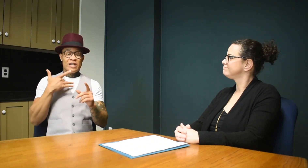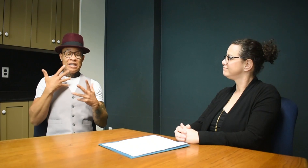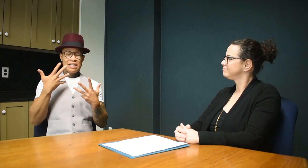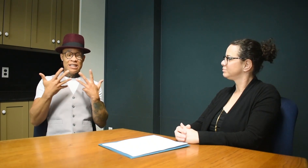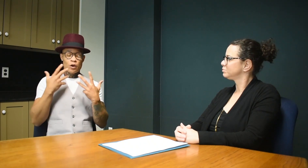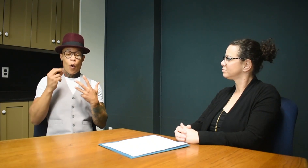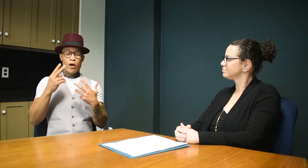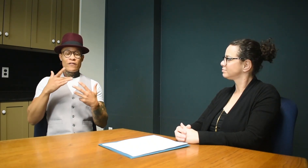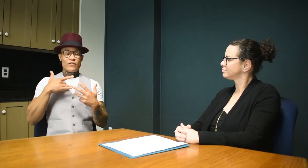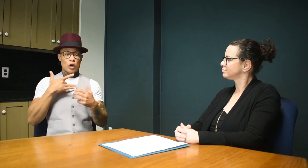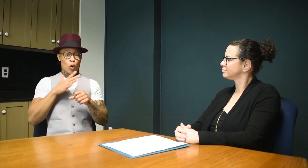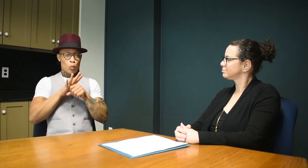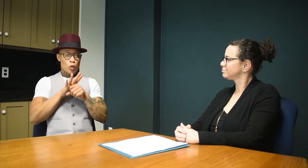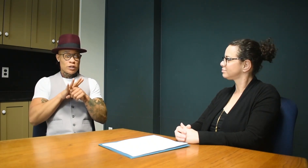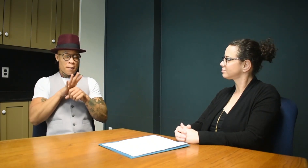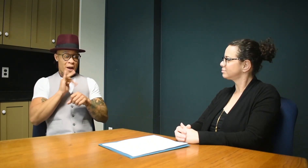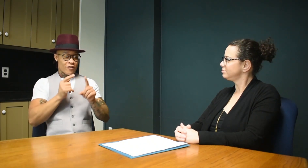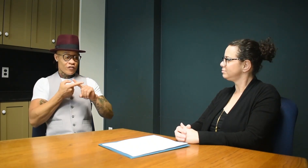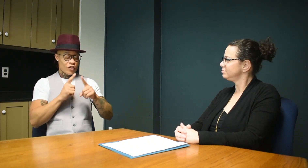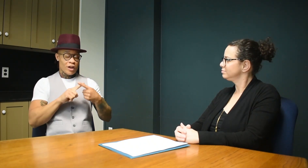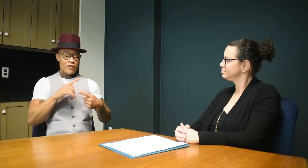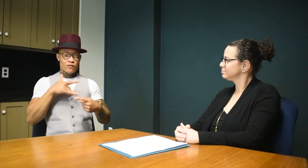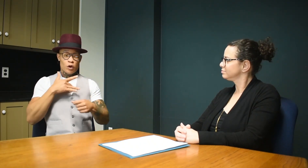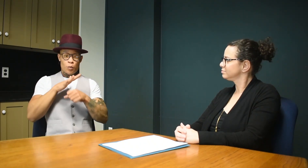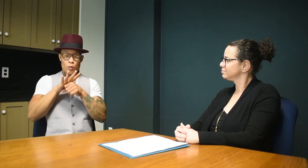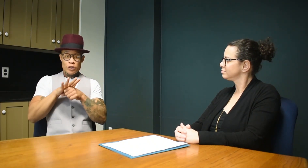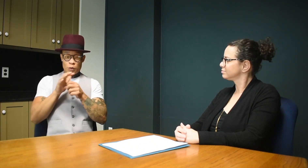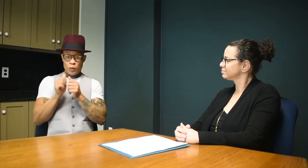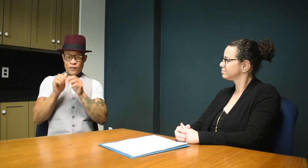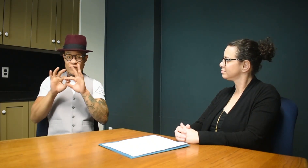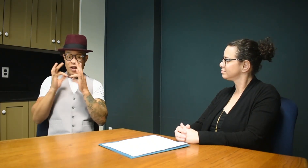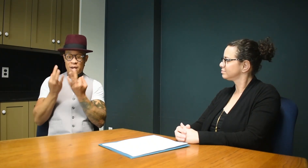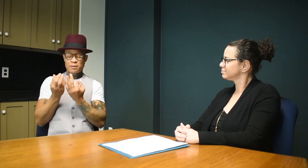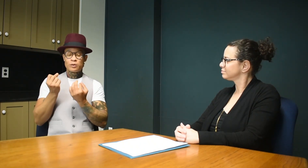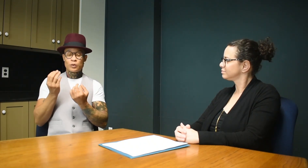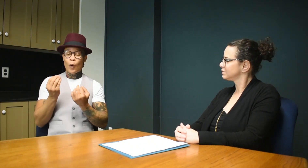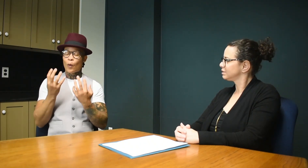They may feel embarrassed or pressured by their friends or family